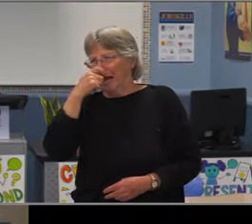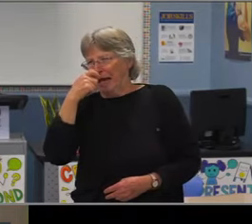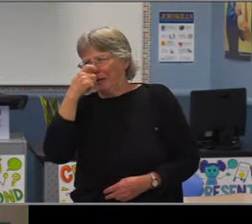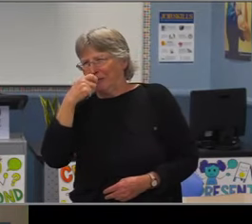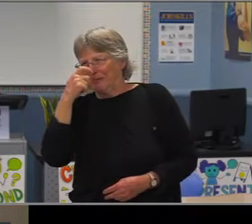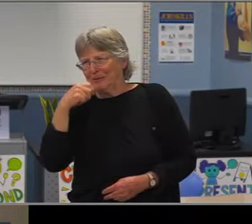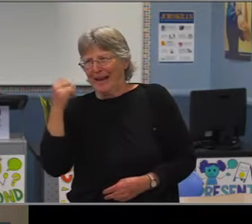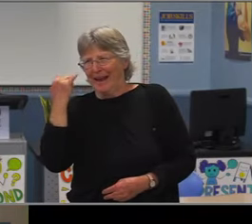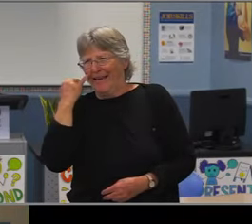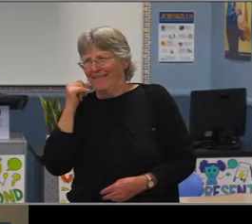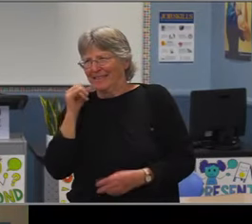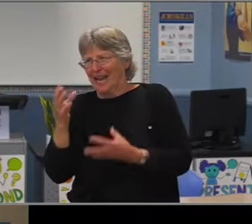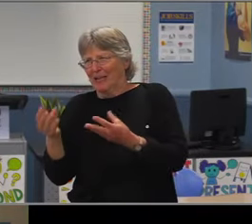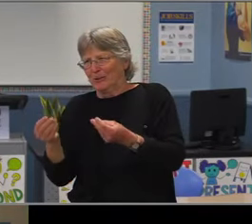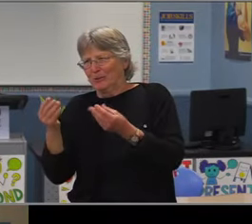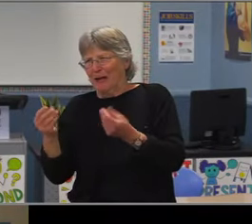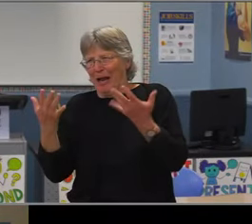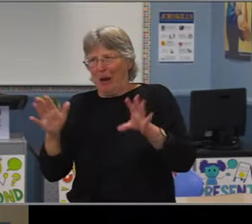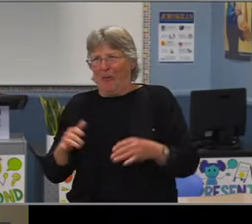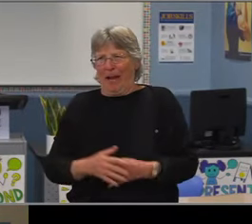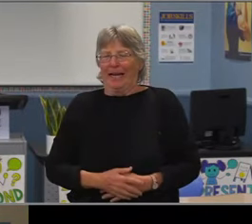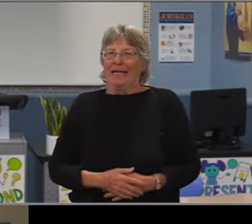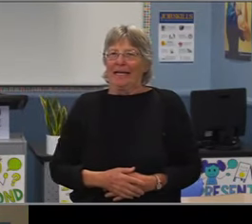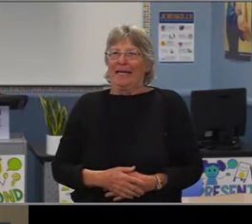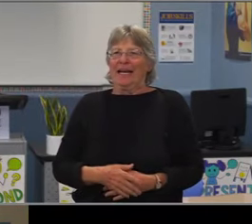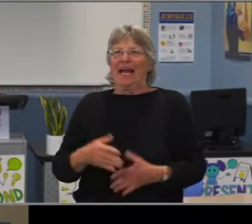Do we have any other announcements?